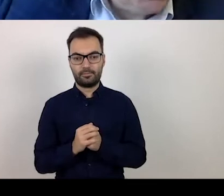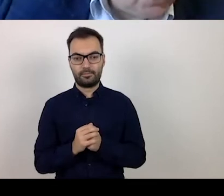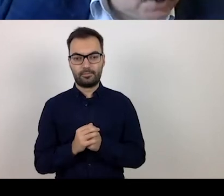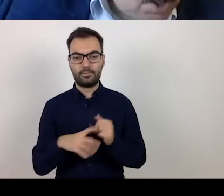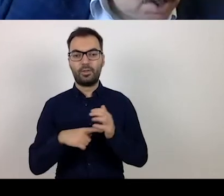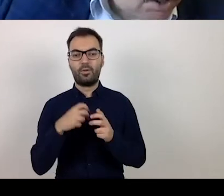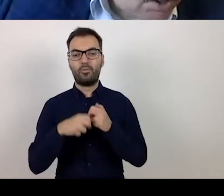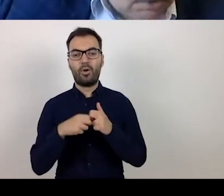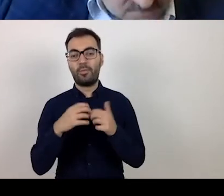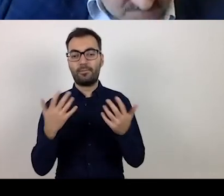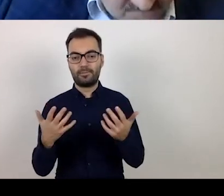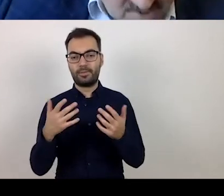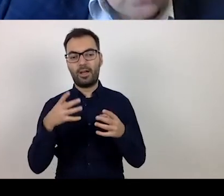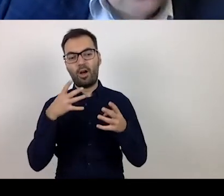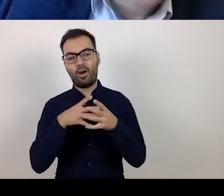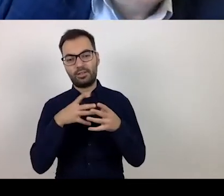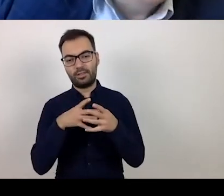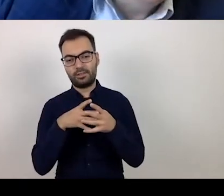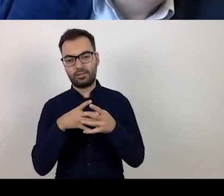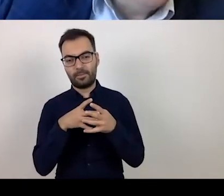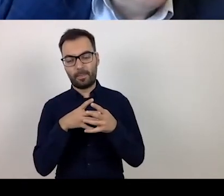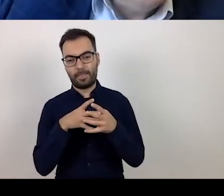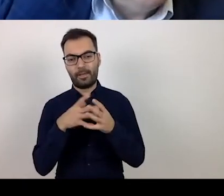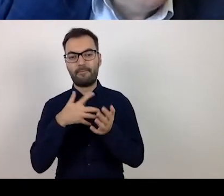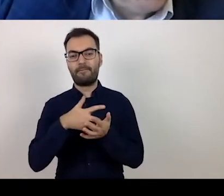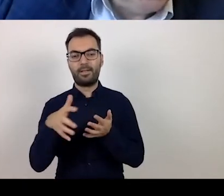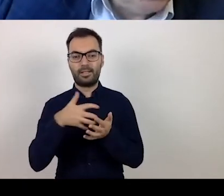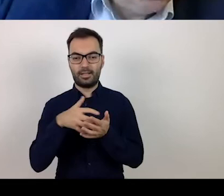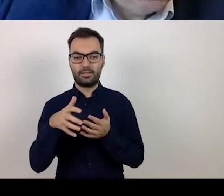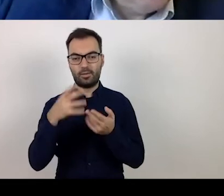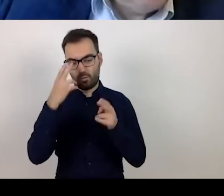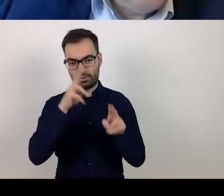when verifying eligible project expenditure.